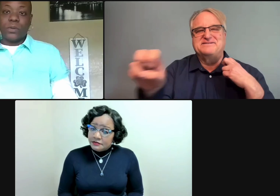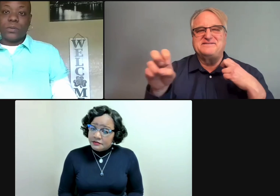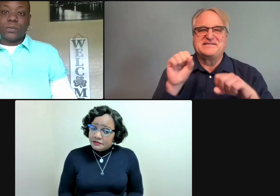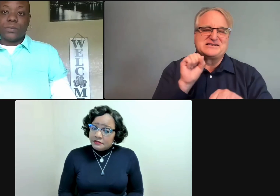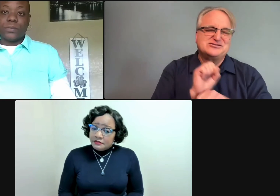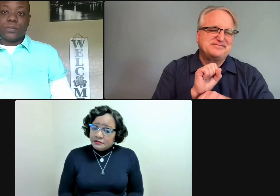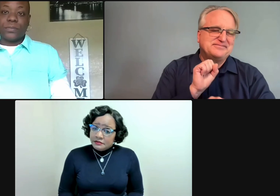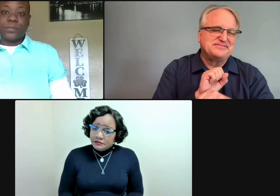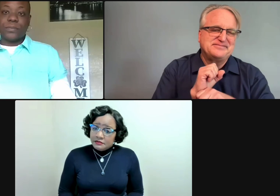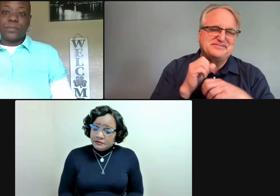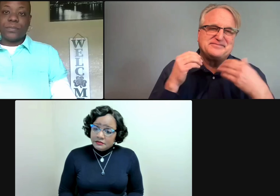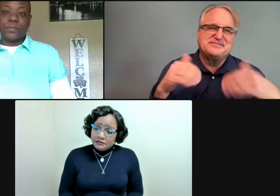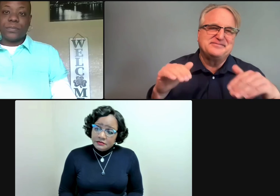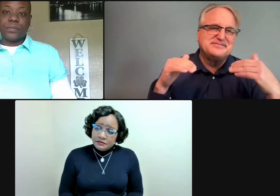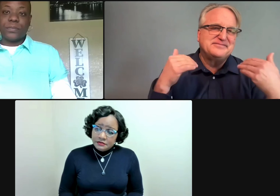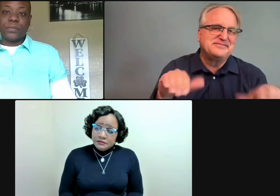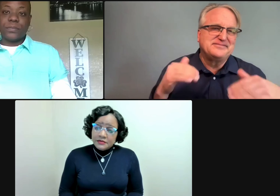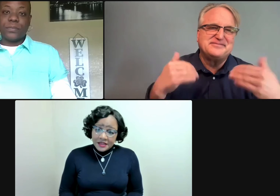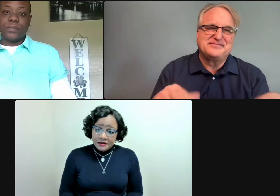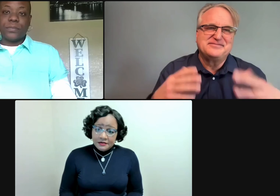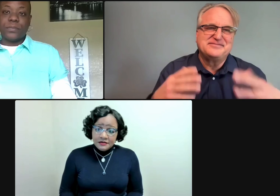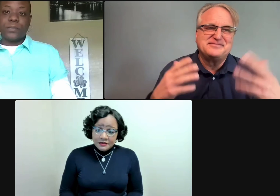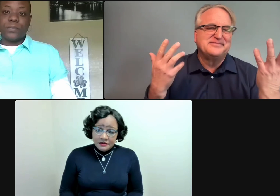is how tough a job in educational interpreting is.